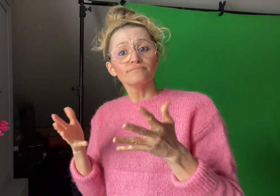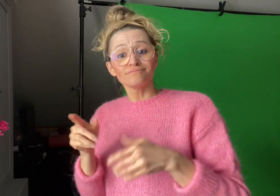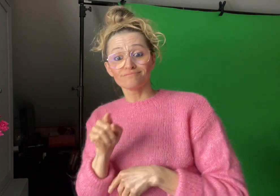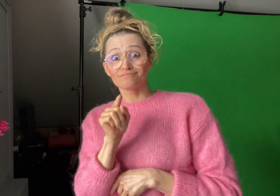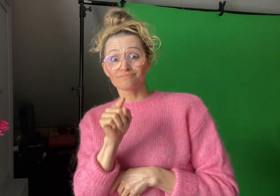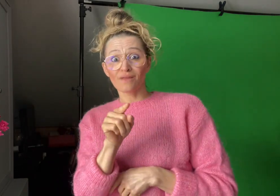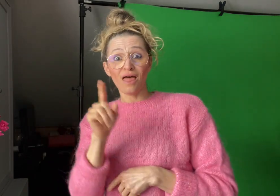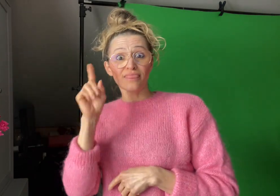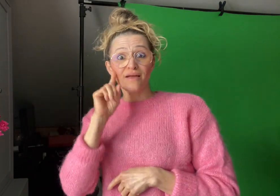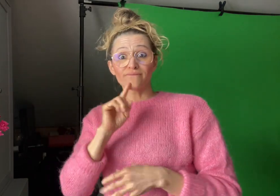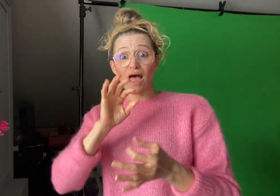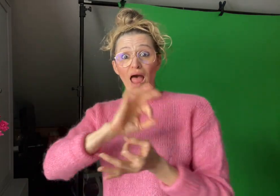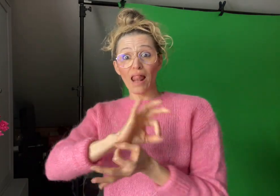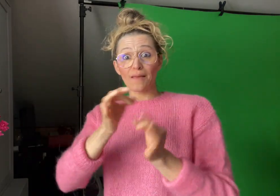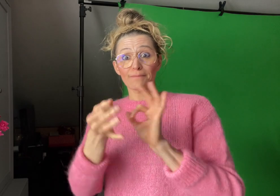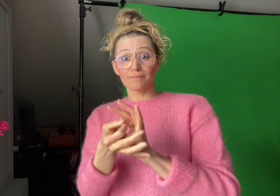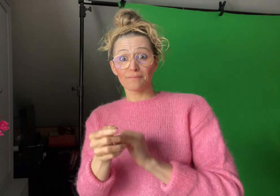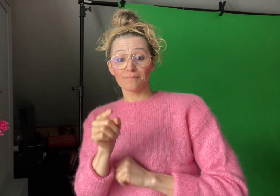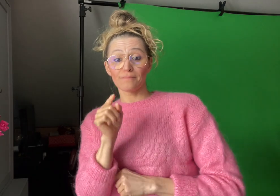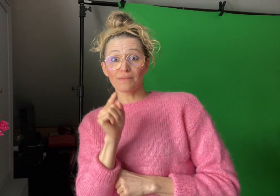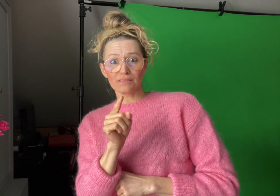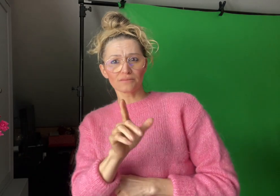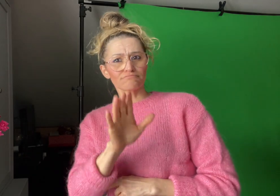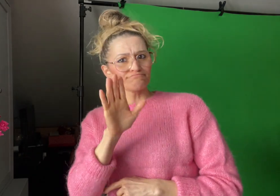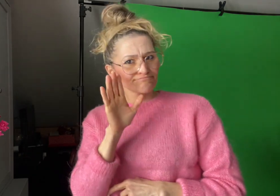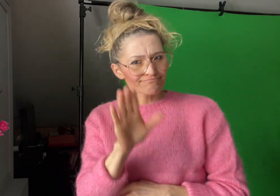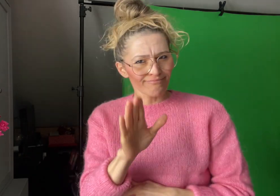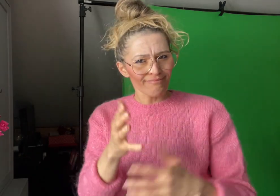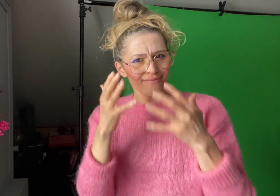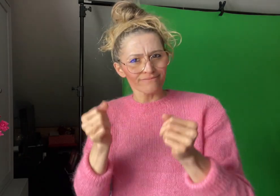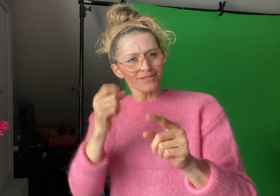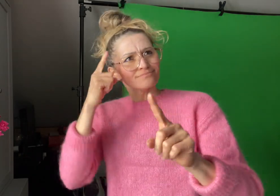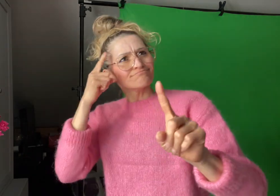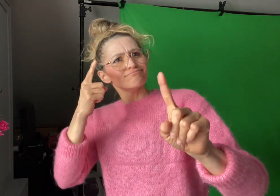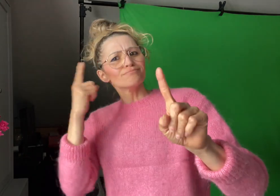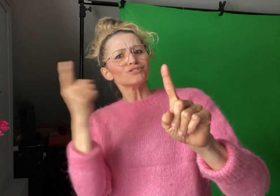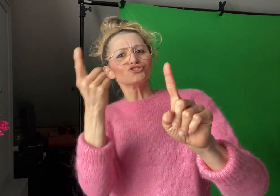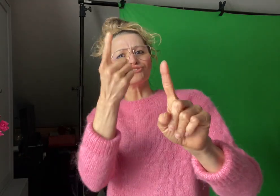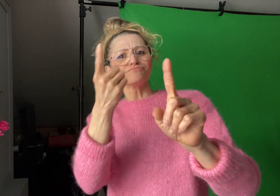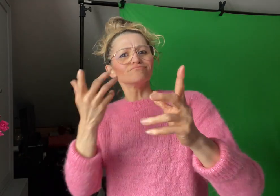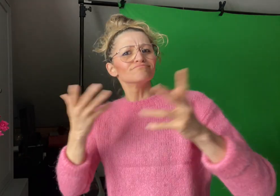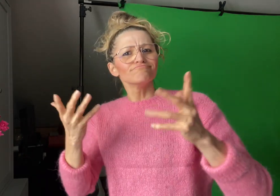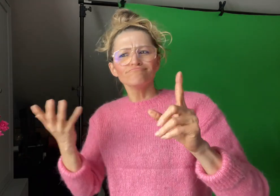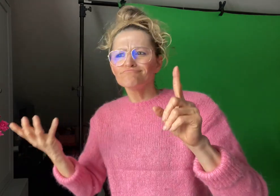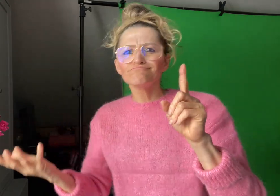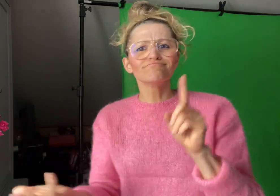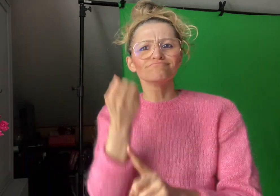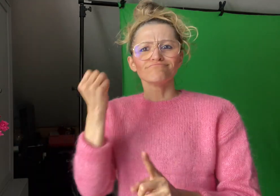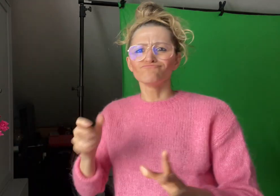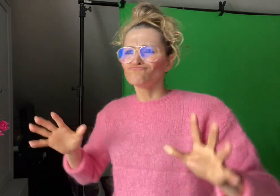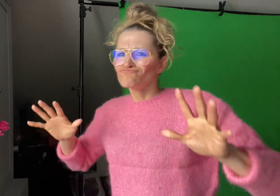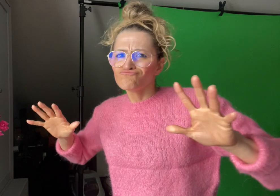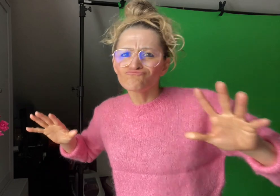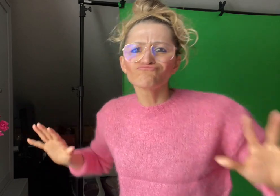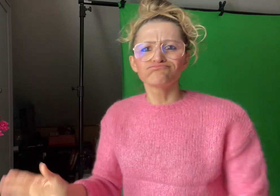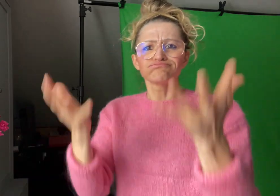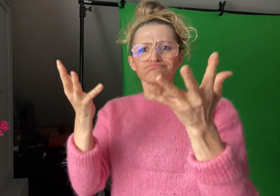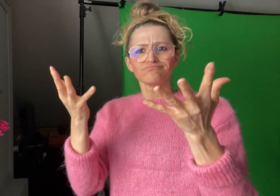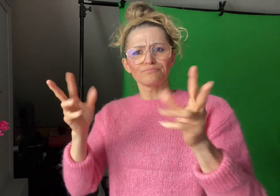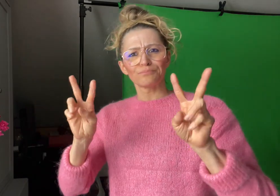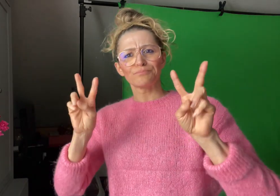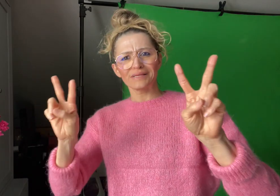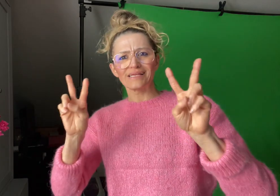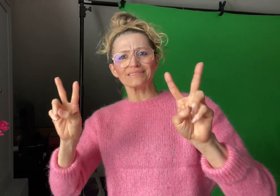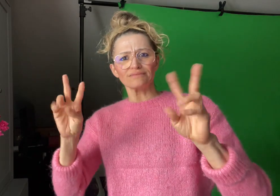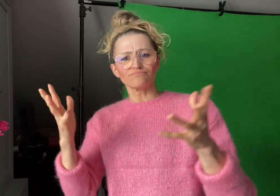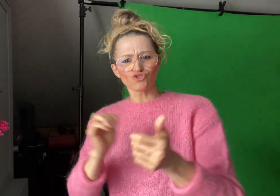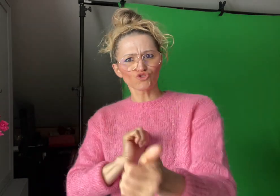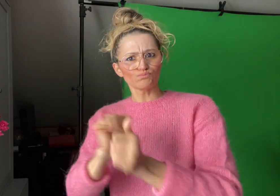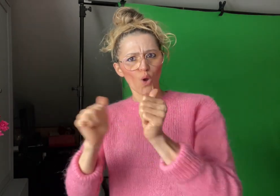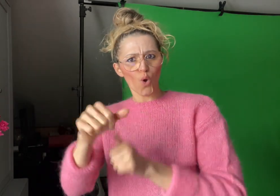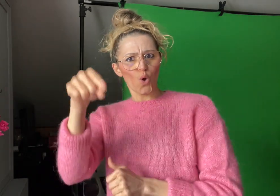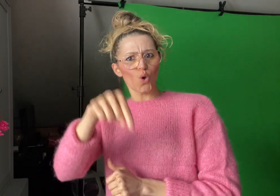said that Deaflympics has a mission to "promote peace through sports"